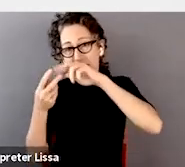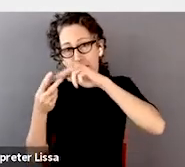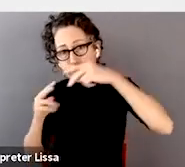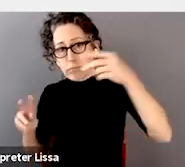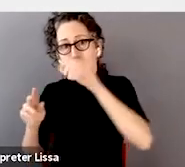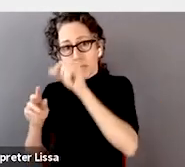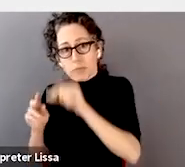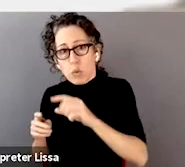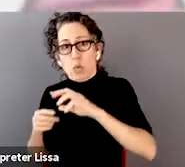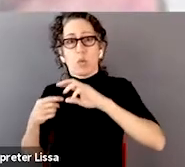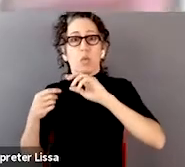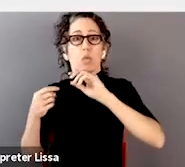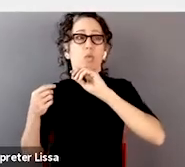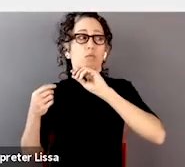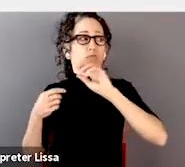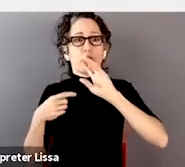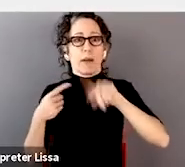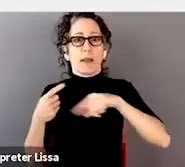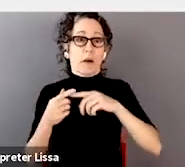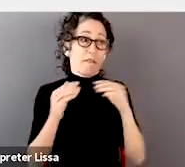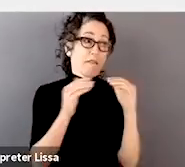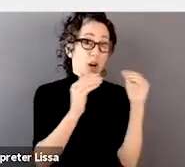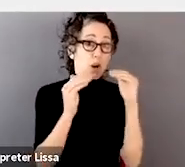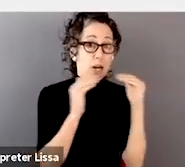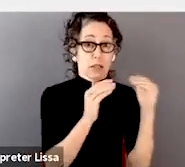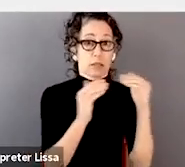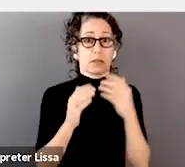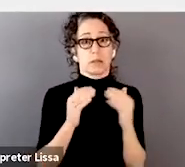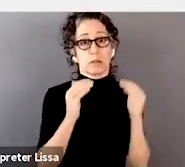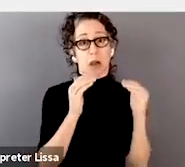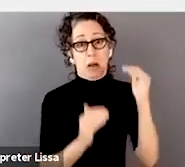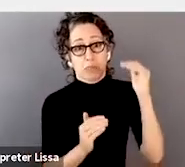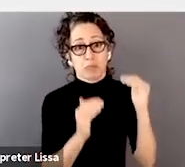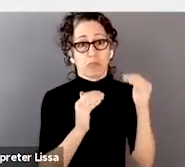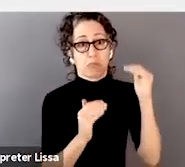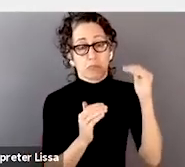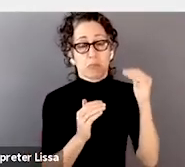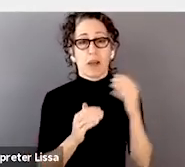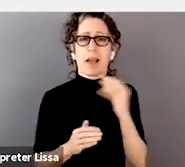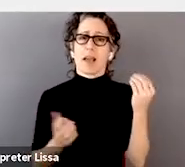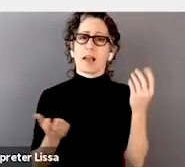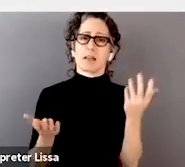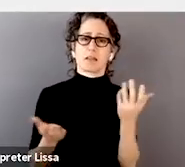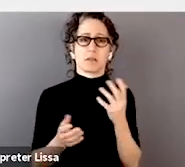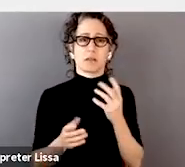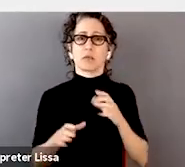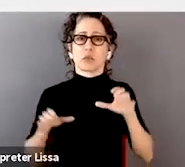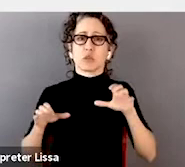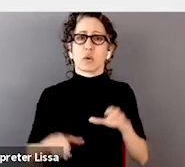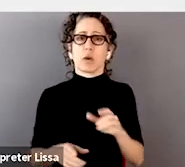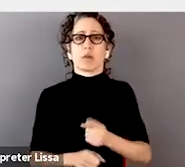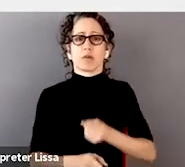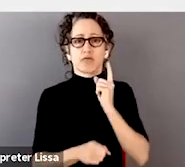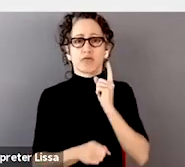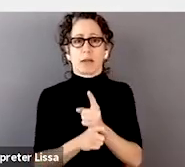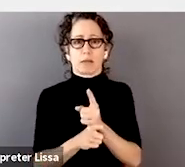in terms of overall doing the right thing, frequently is inadvertently overlooked.